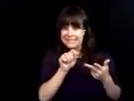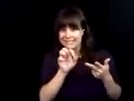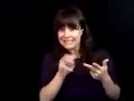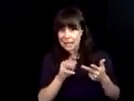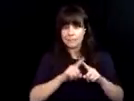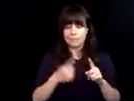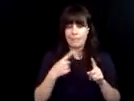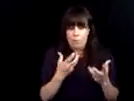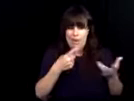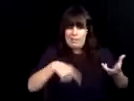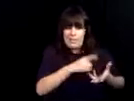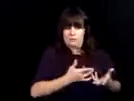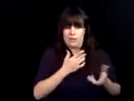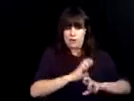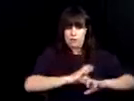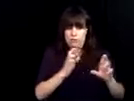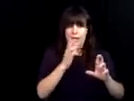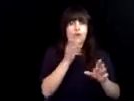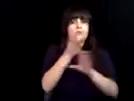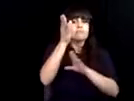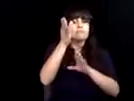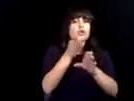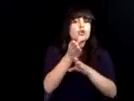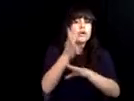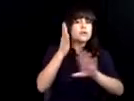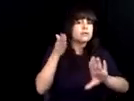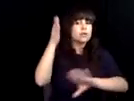programming is good, robotics is good, STEM and